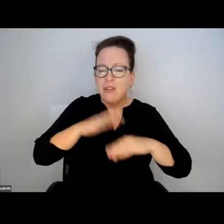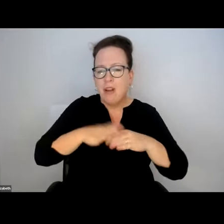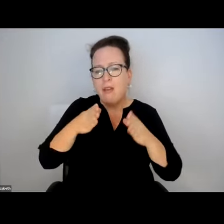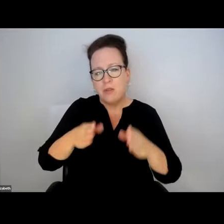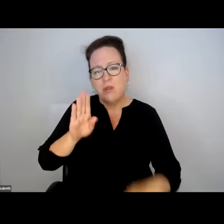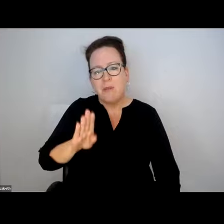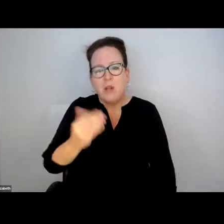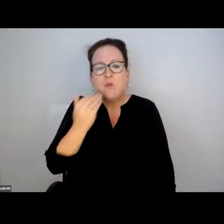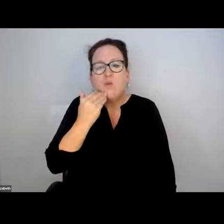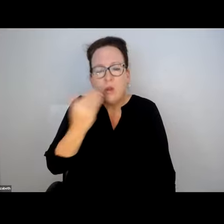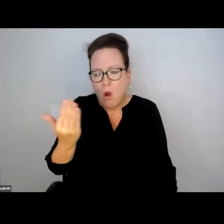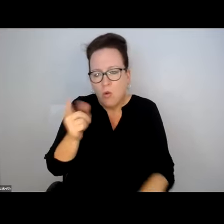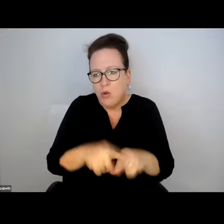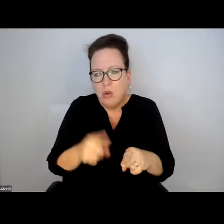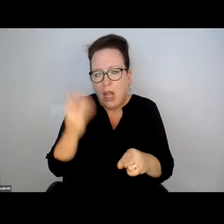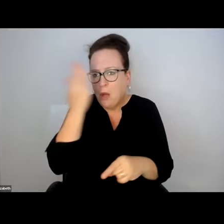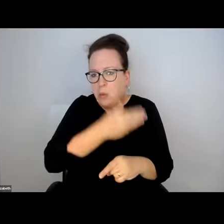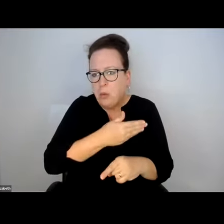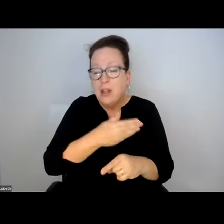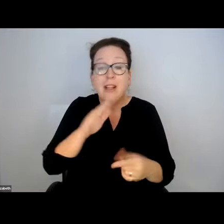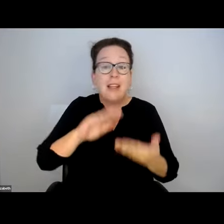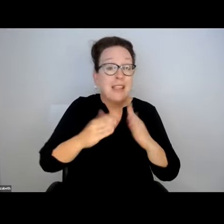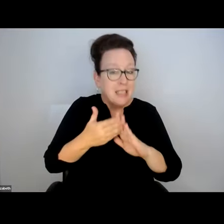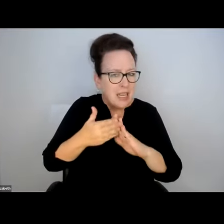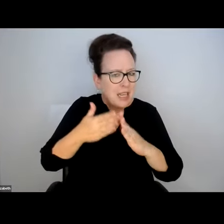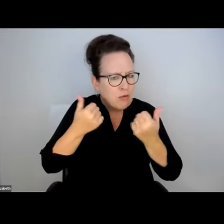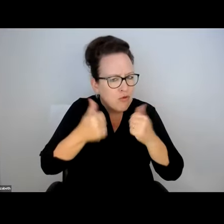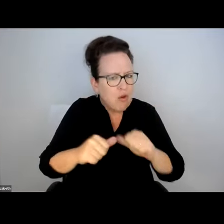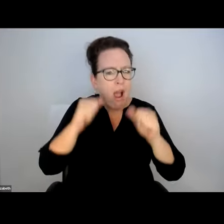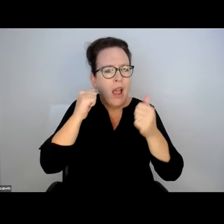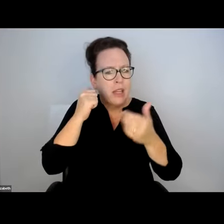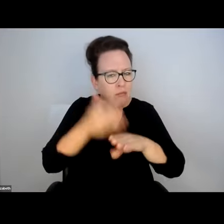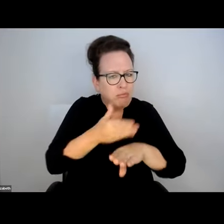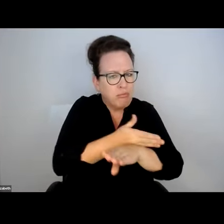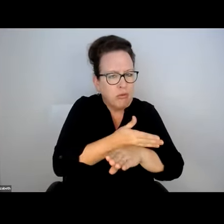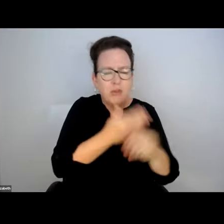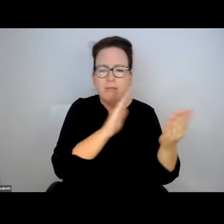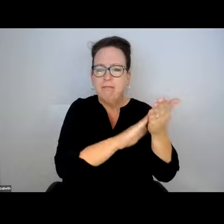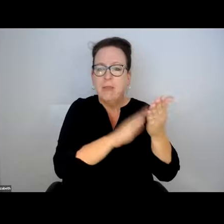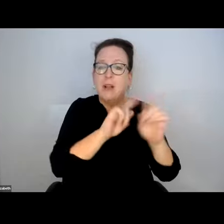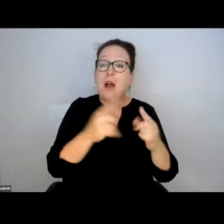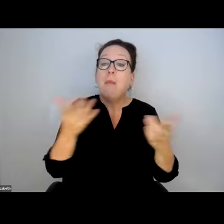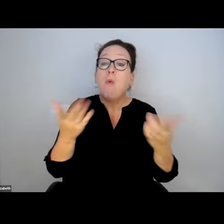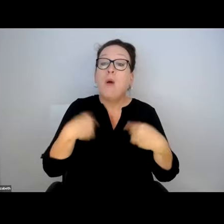STREET POPULATION IN BOSTON. UNDENIABLE. THE CITY ADDRESSES IN A MULTITUDE OF WAYS.